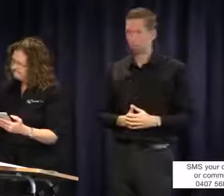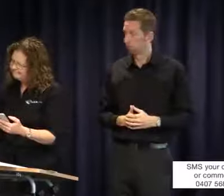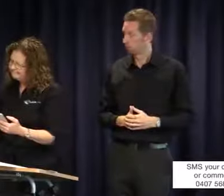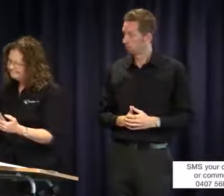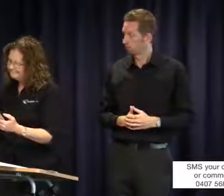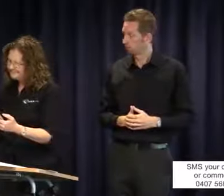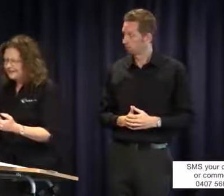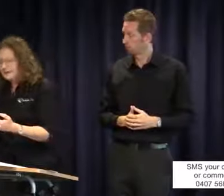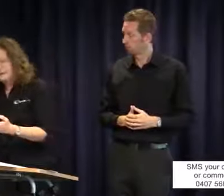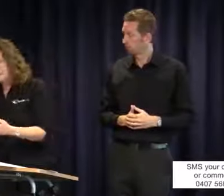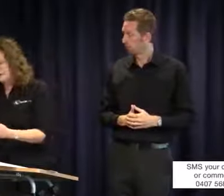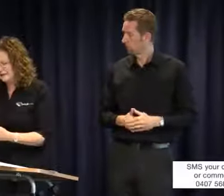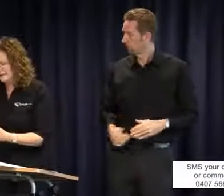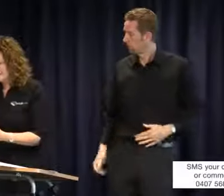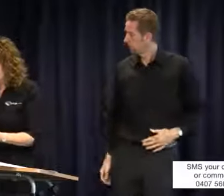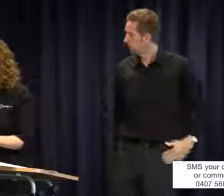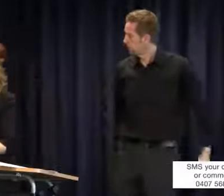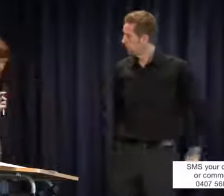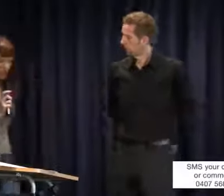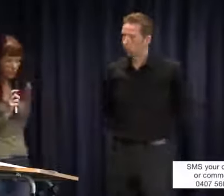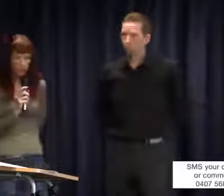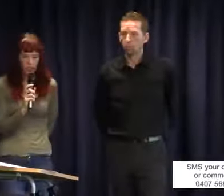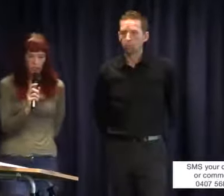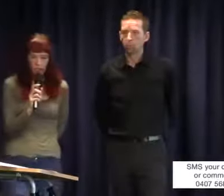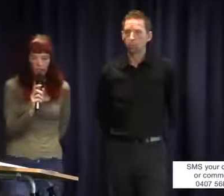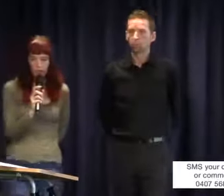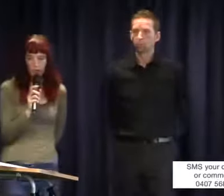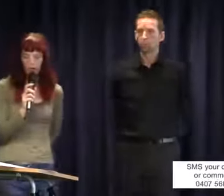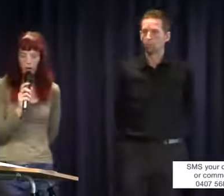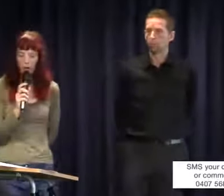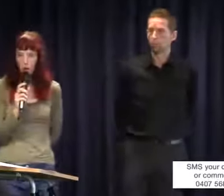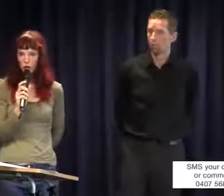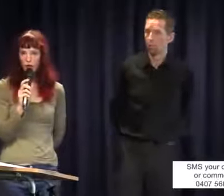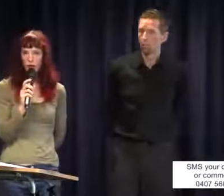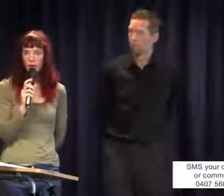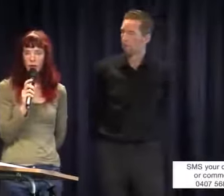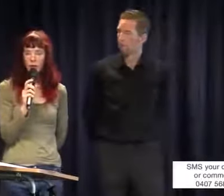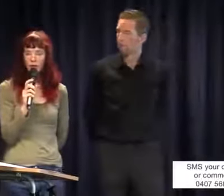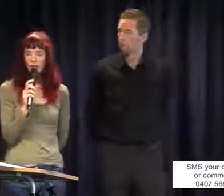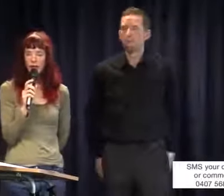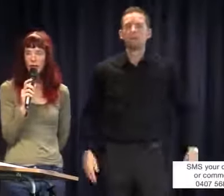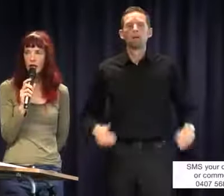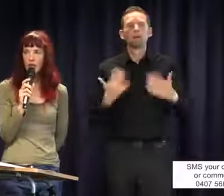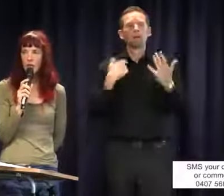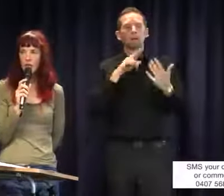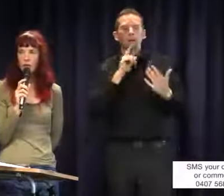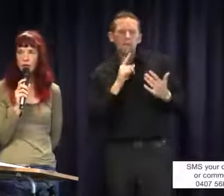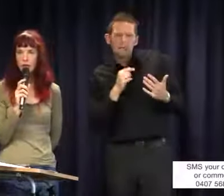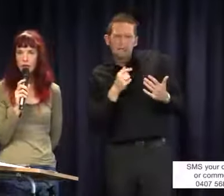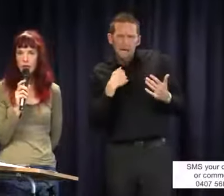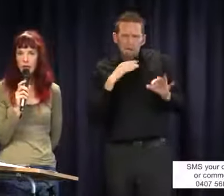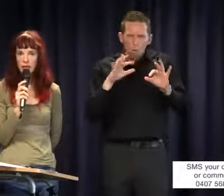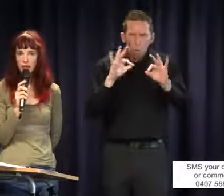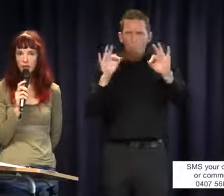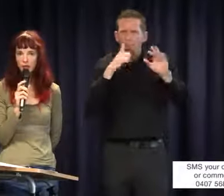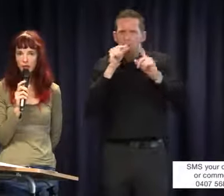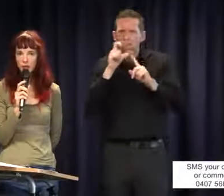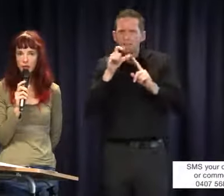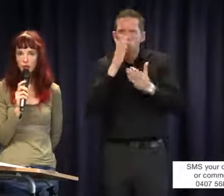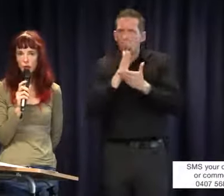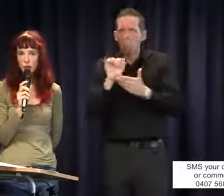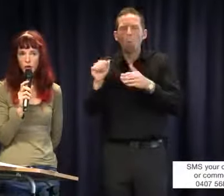Look, I have to say I am not exactly 100 per cent sure what that means. If it's a question